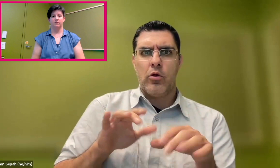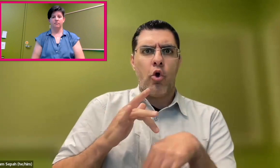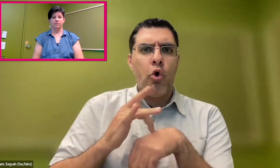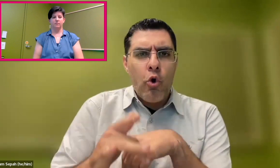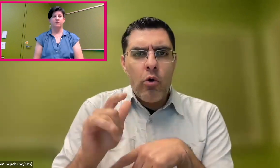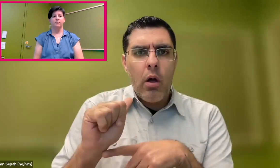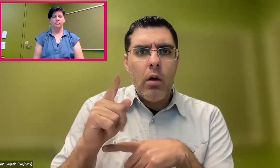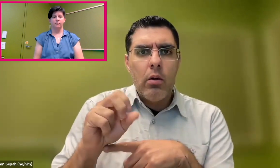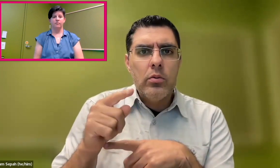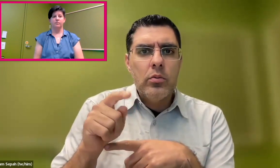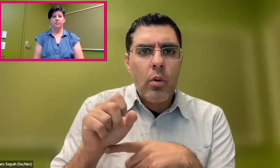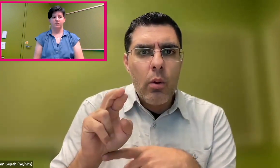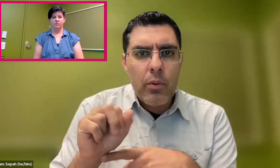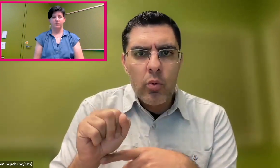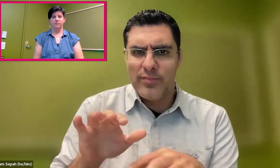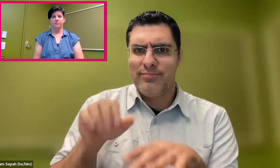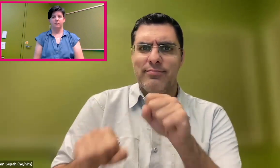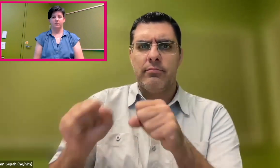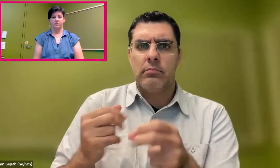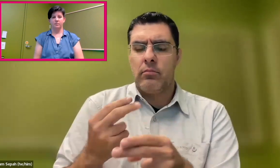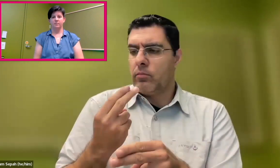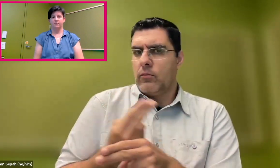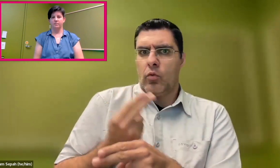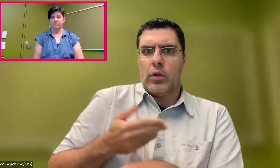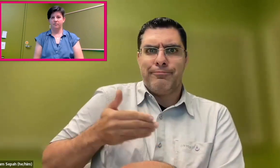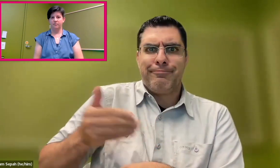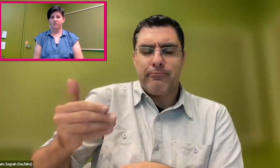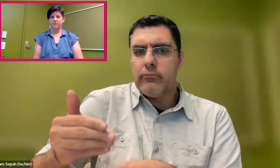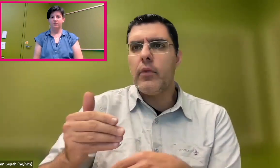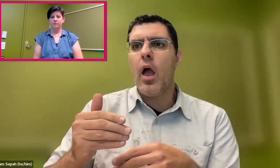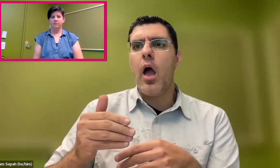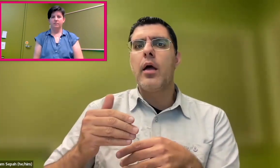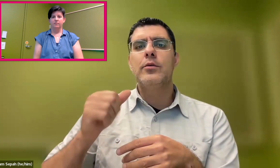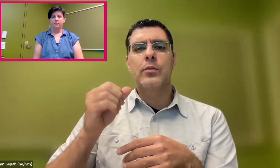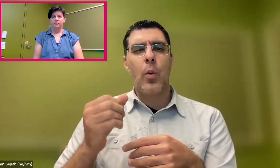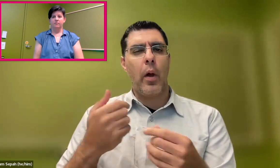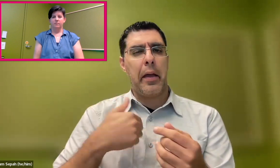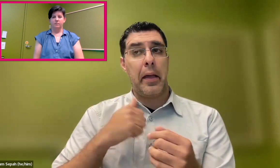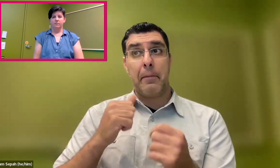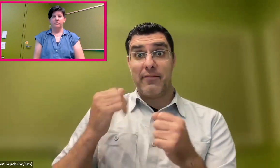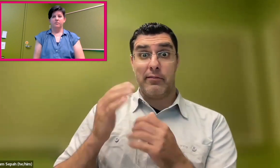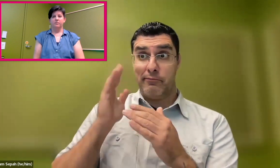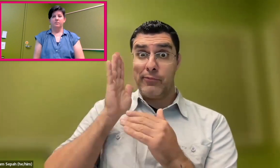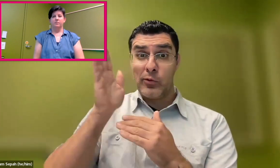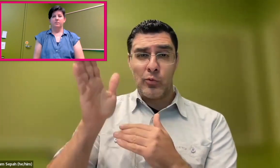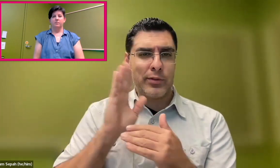But we are often early adopters and the first in this space, as you can see with these examples.